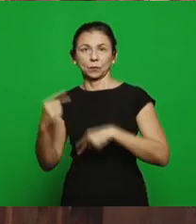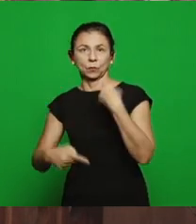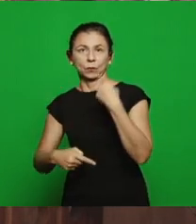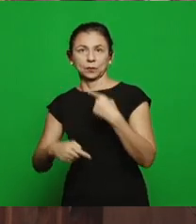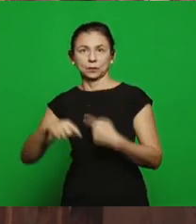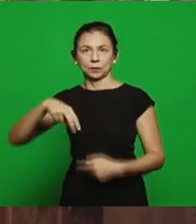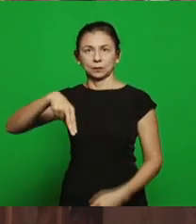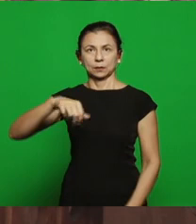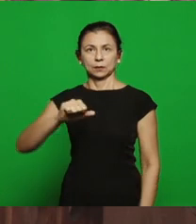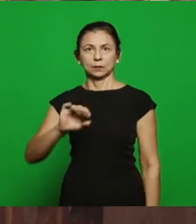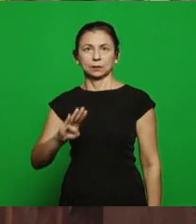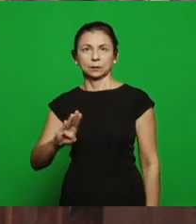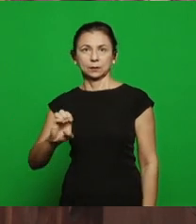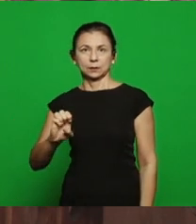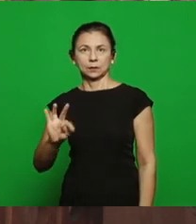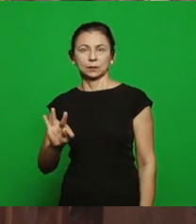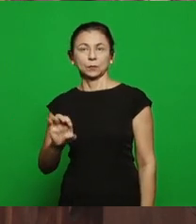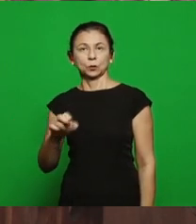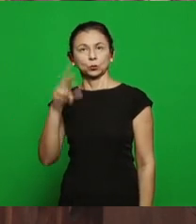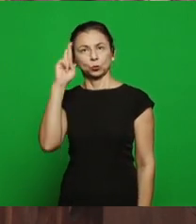that was the owner of the vineyard, what